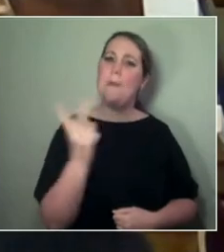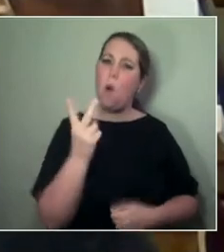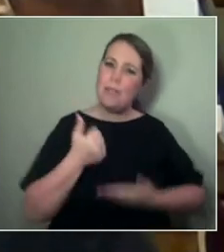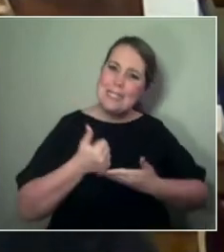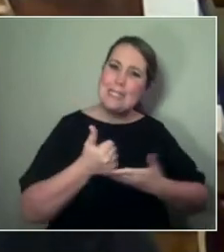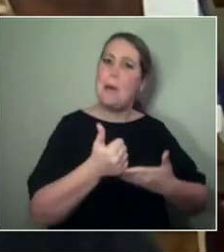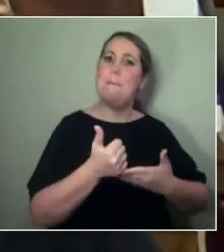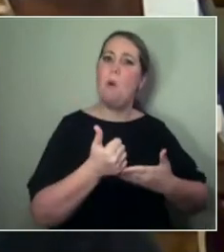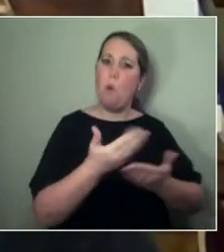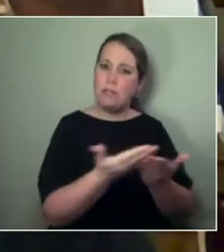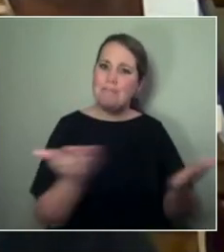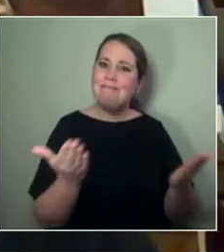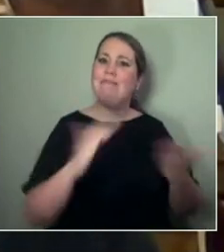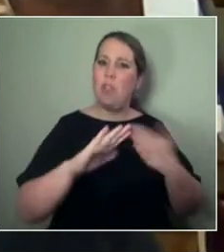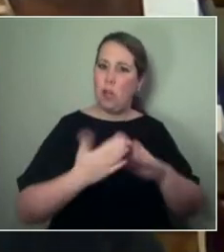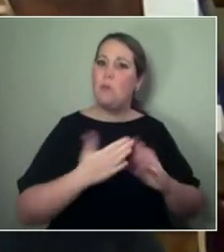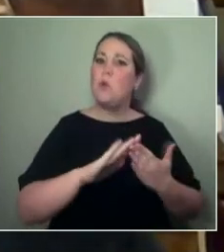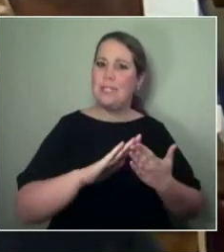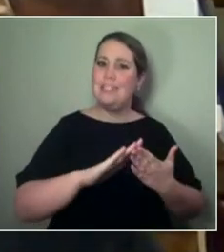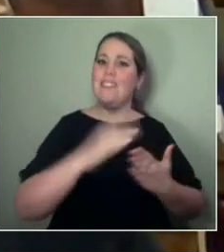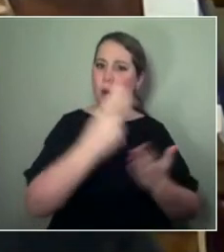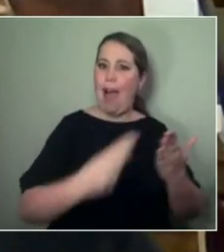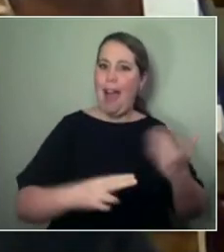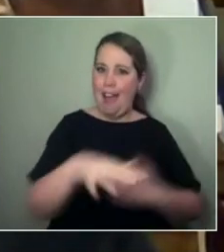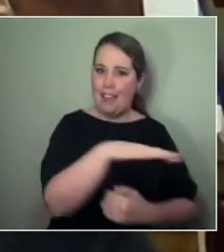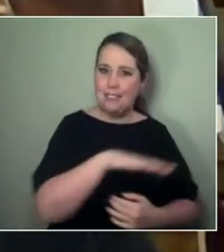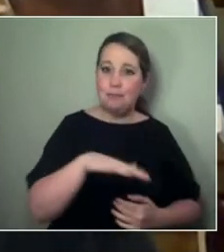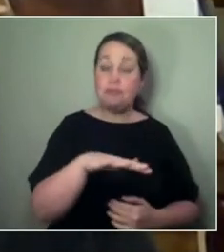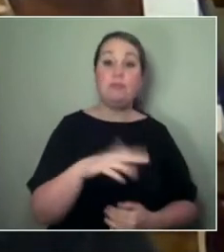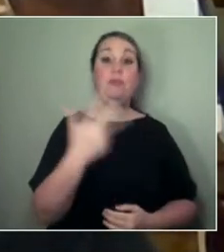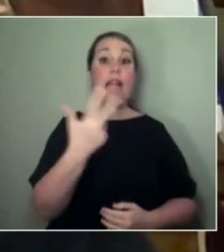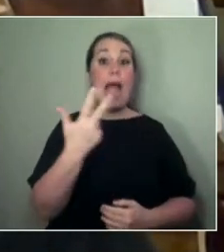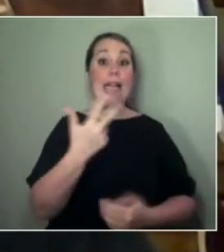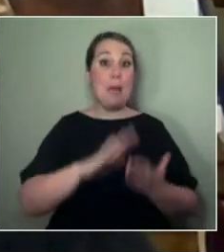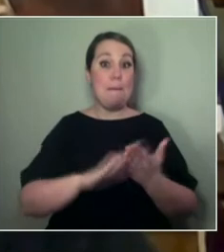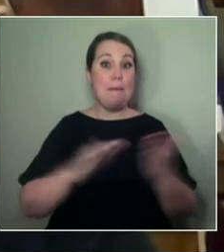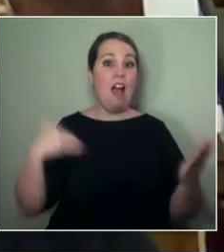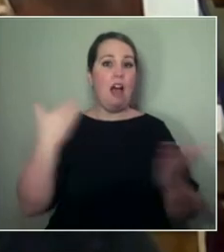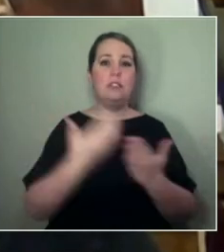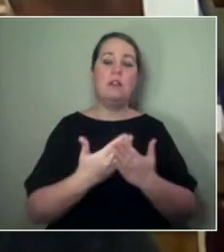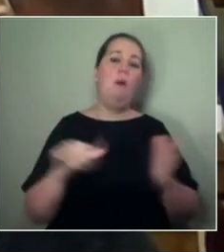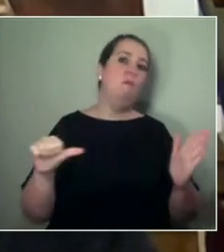It's been such a challenging 18 months for everyone. So, on behalf of Creative New Zealand,